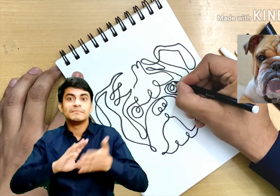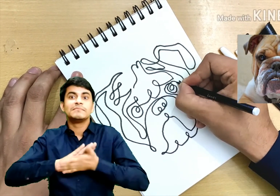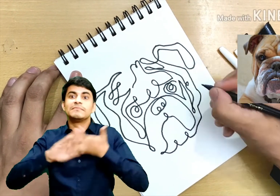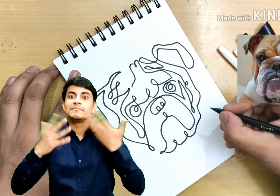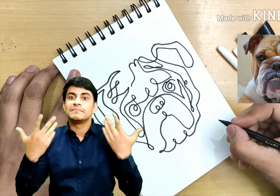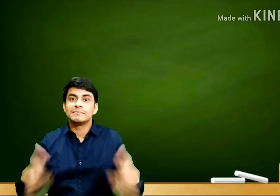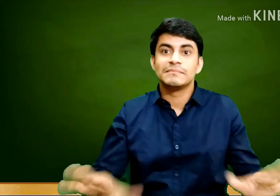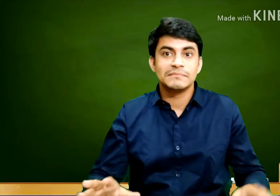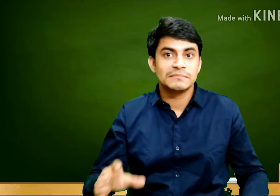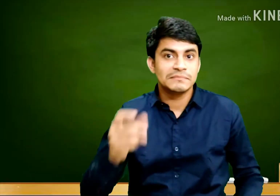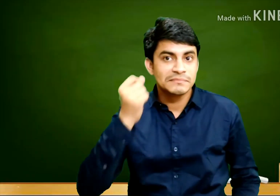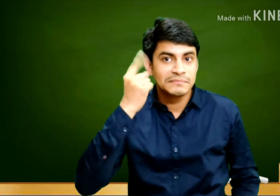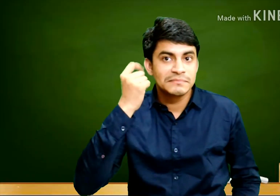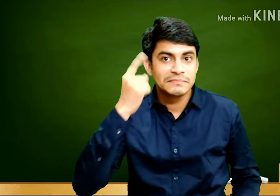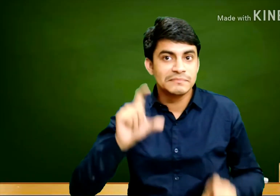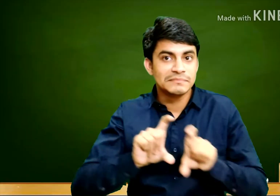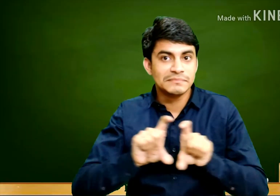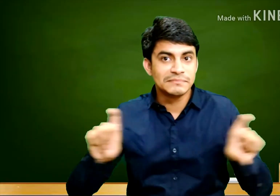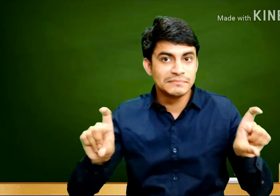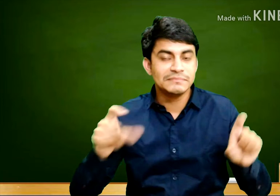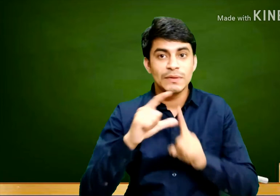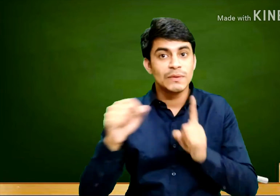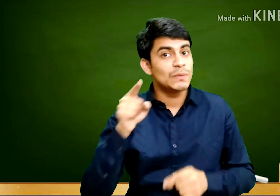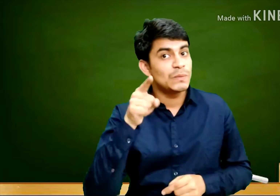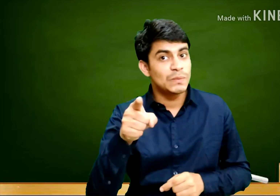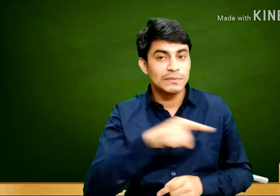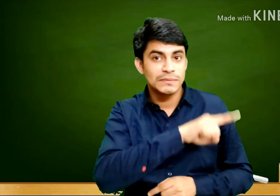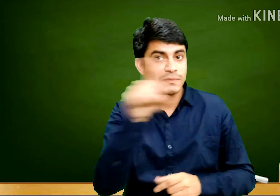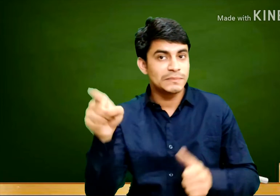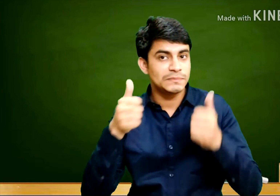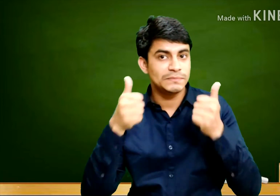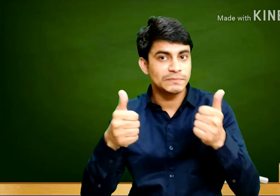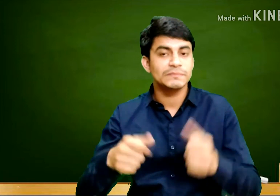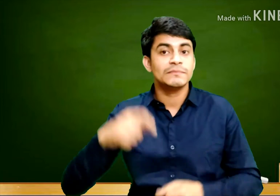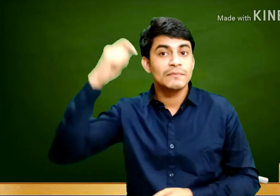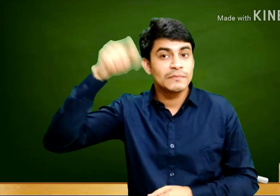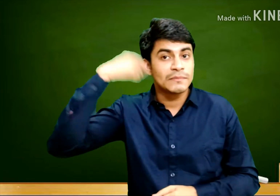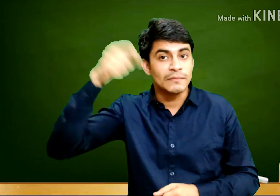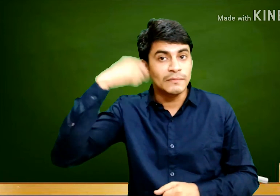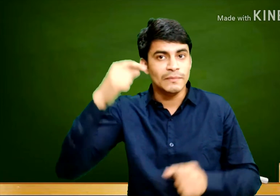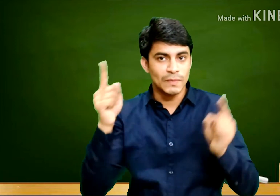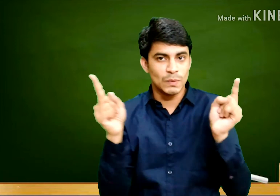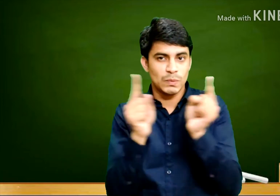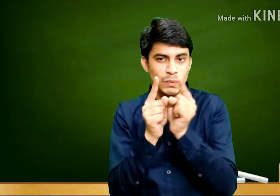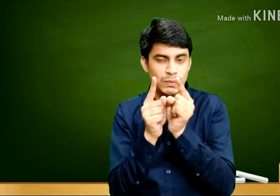That's it. I hope it is clear and you do the same. All right. So here are some short videos.